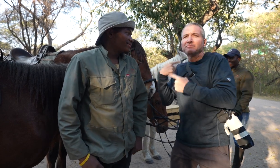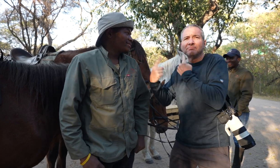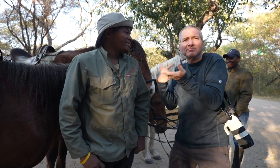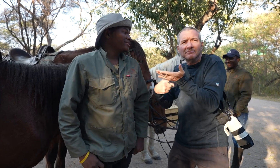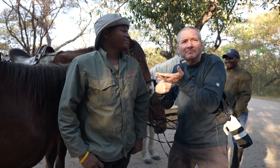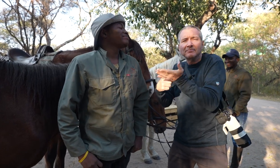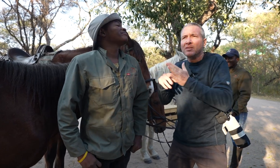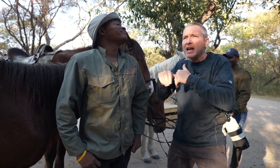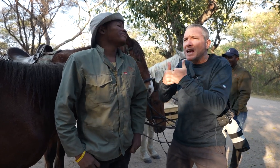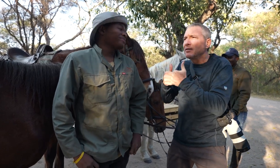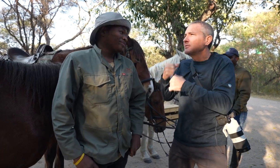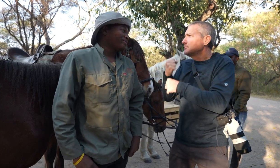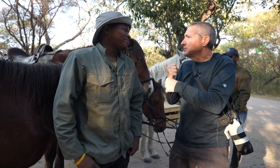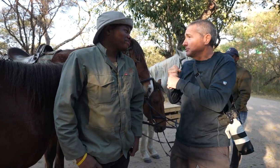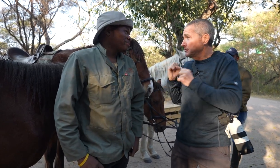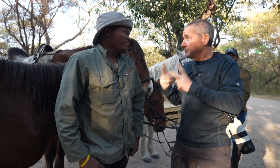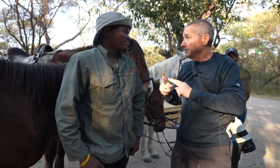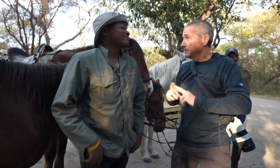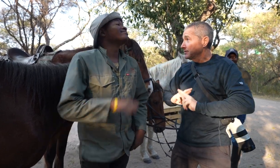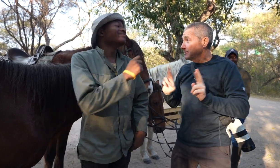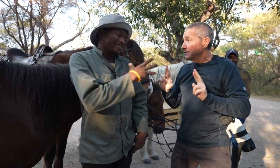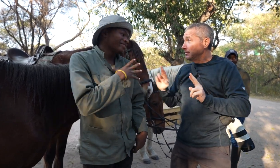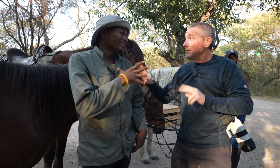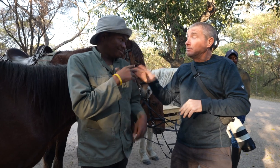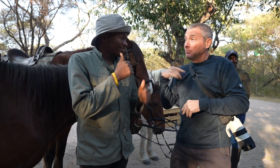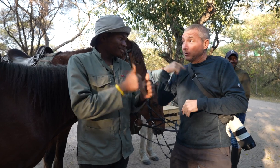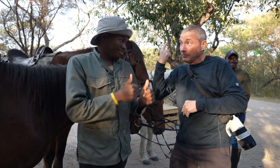and we’ll talk about how it works. OK? Fine, yeah!